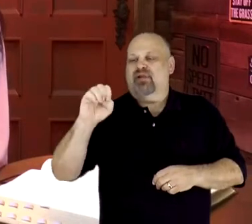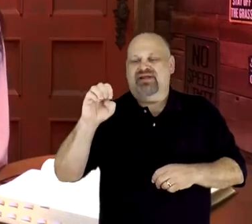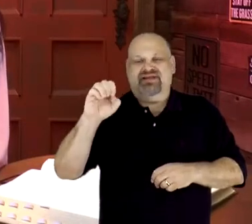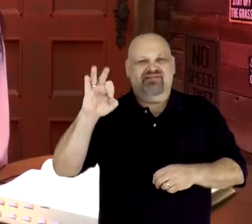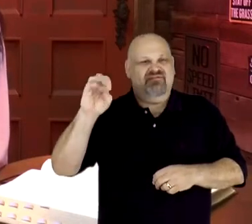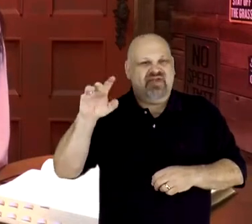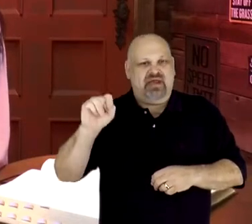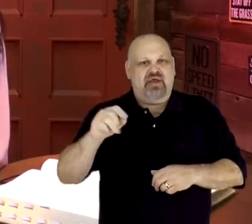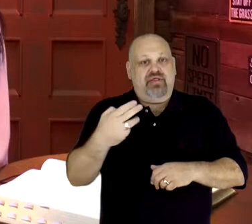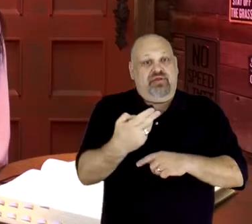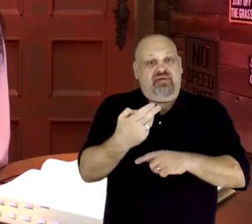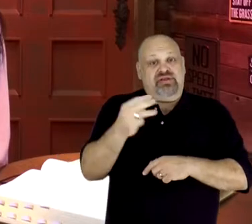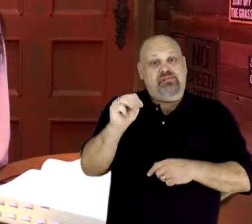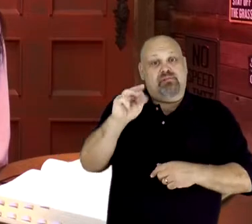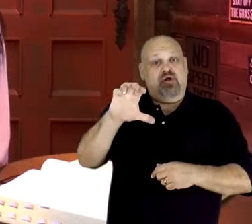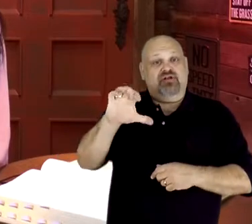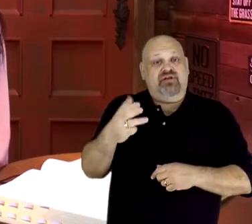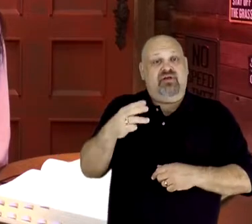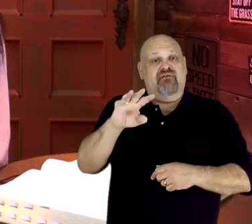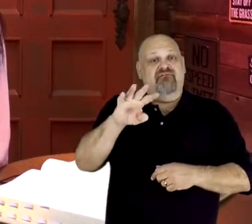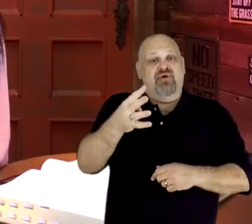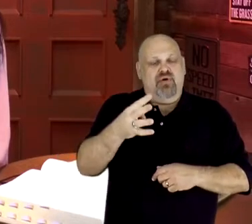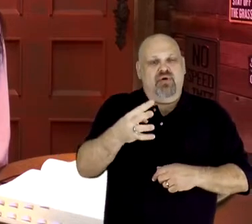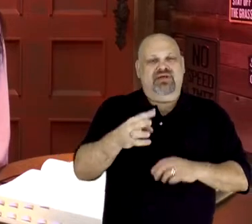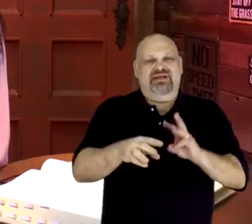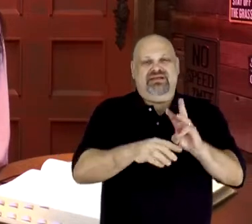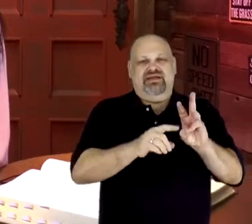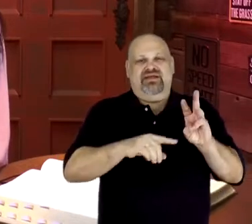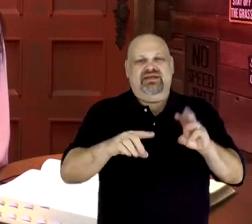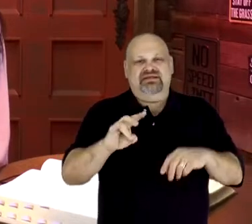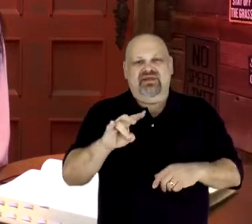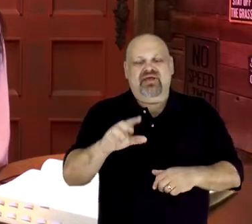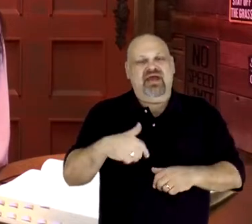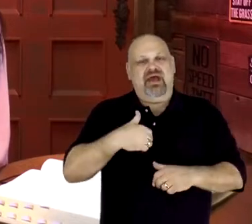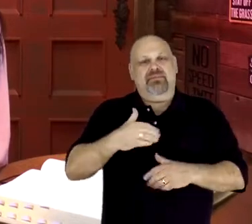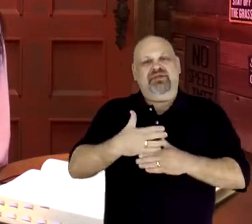I'll be sharing along with the current and former principal of Erma B. Reese Elementary,